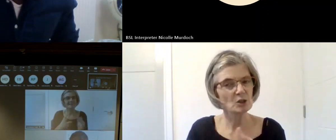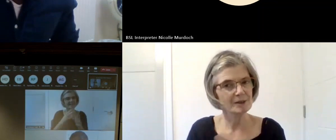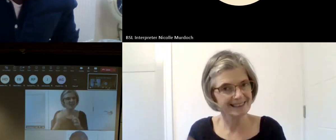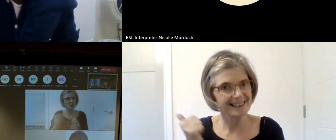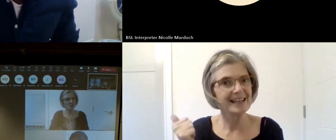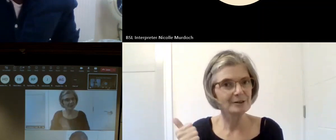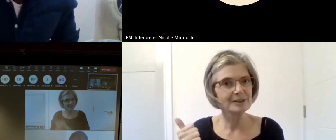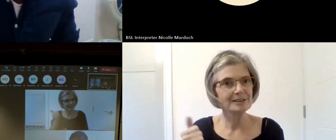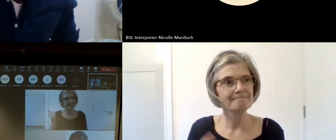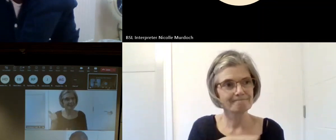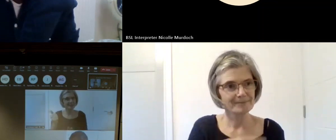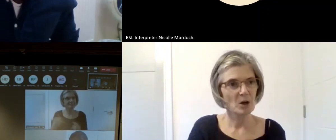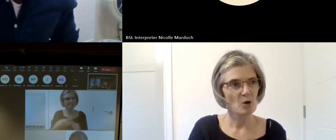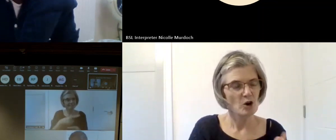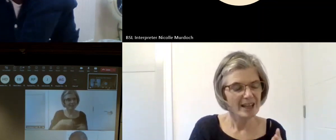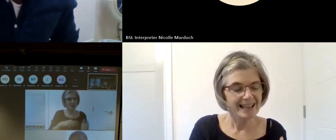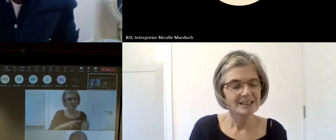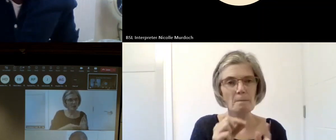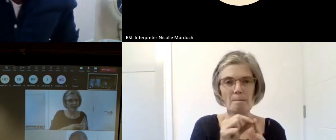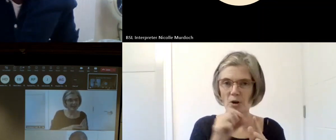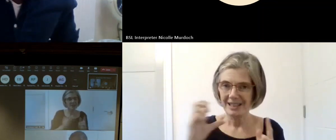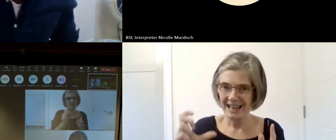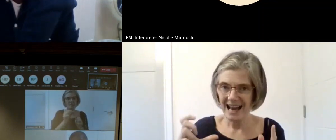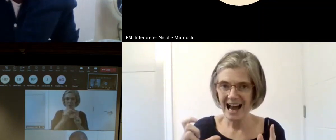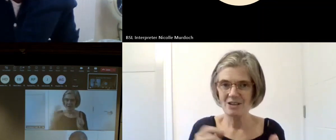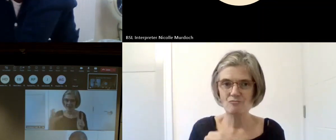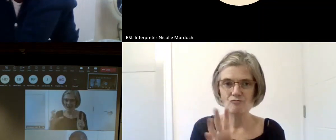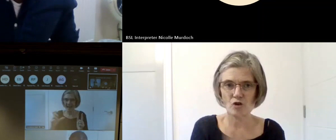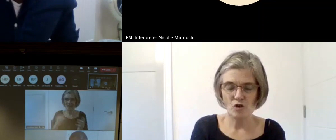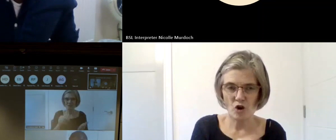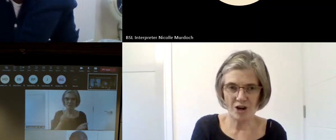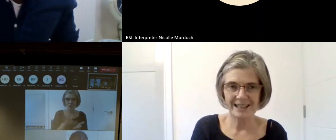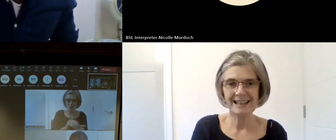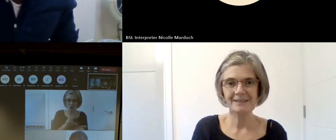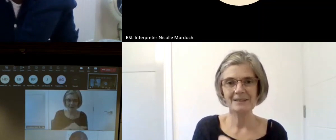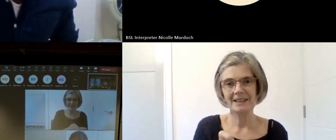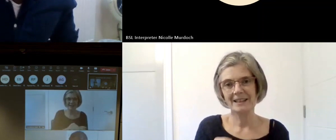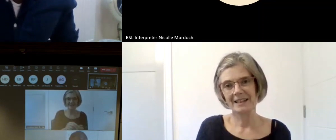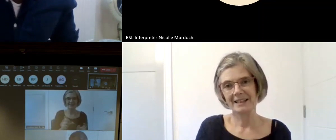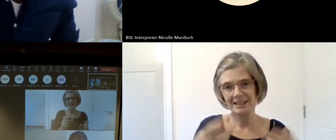of like podcast recording and lots of digital skills like subtitling webcast development and